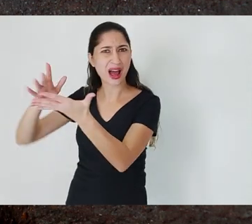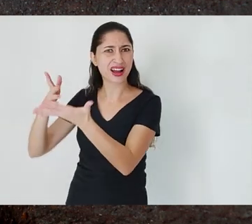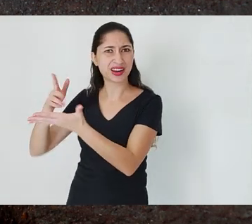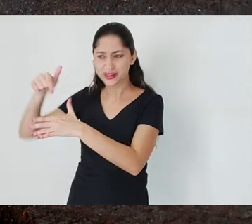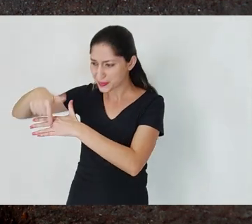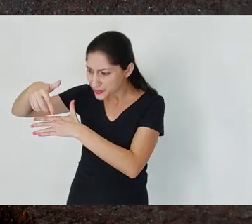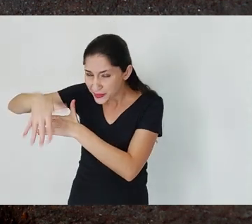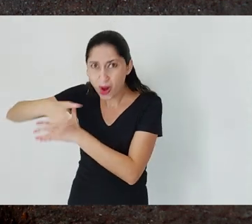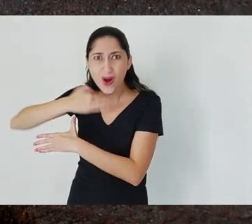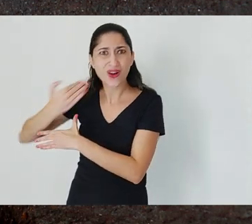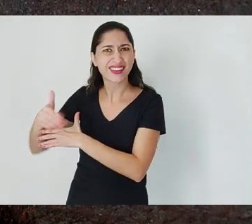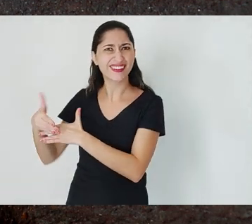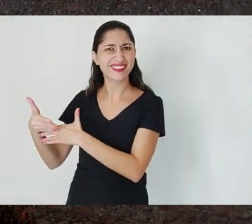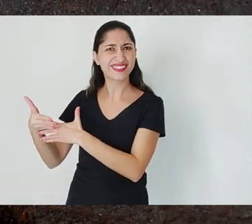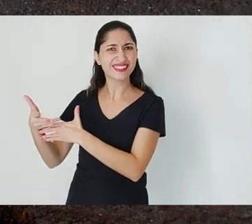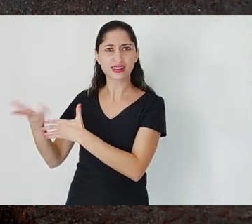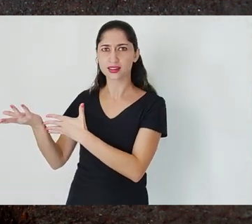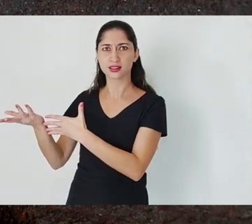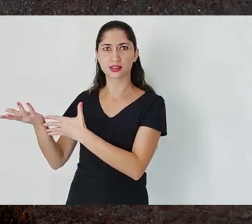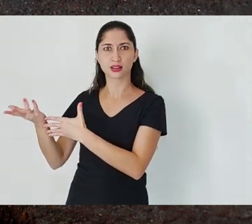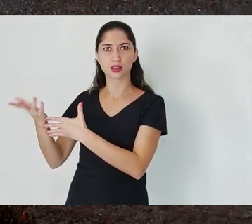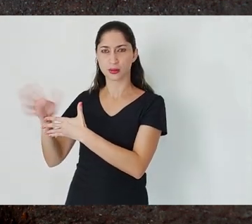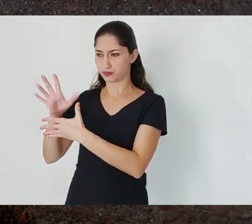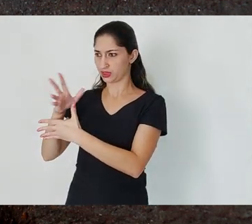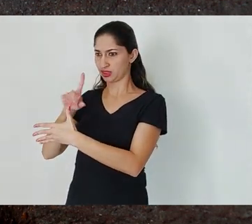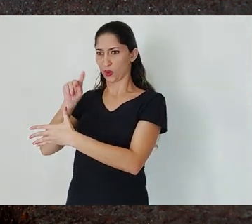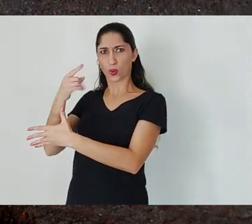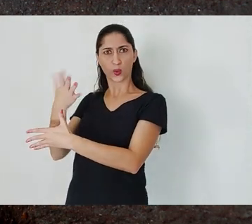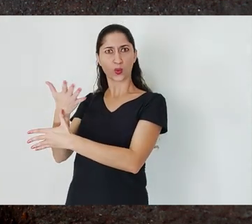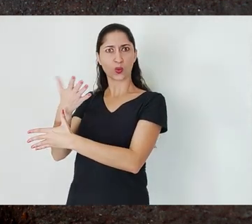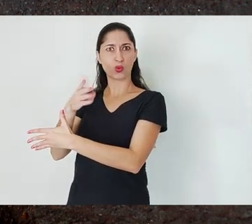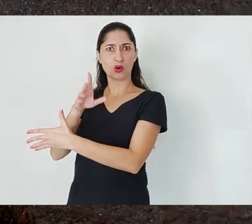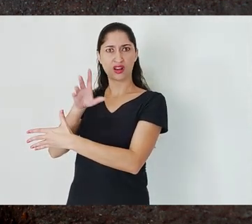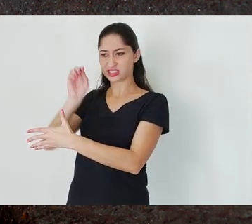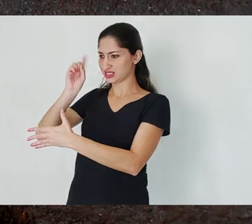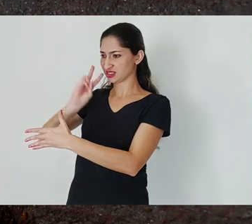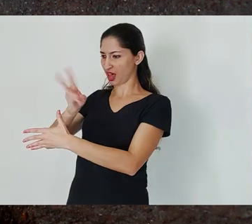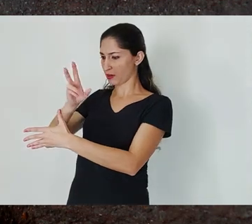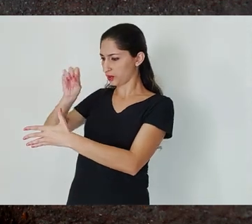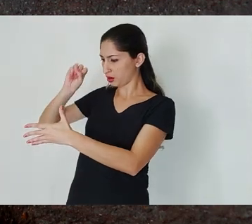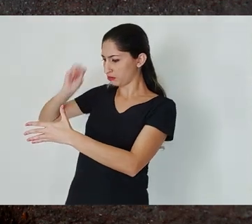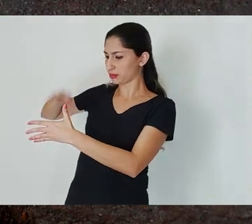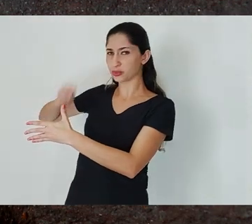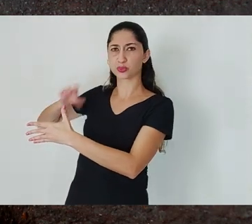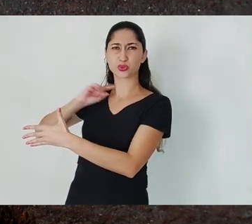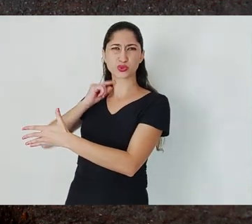it just wanted to keep its mining complexes running. Then it kept piling up tailings dams around the place.